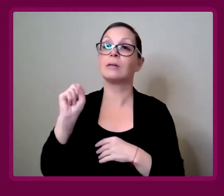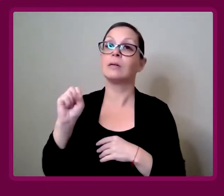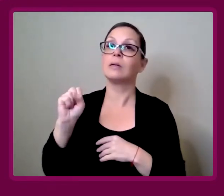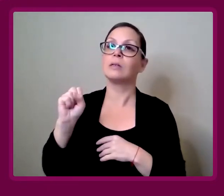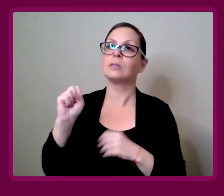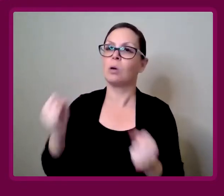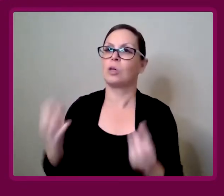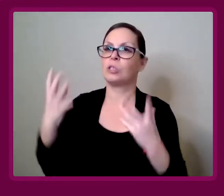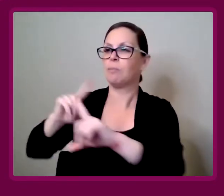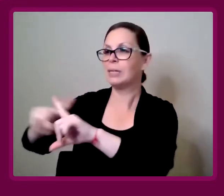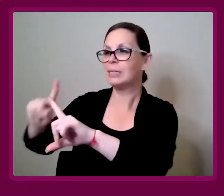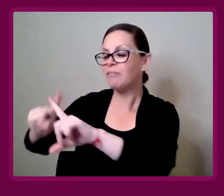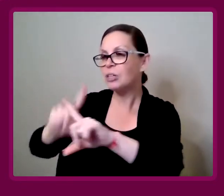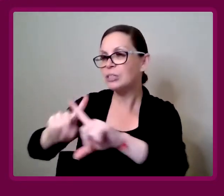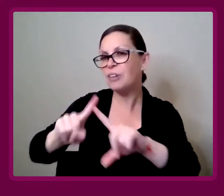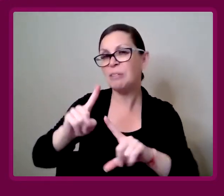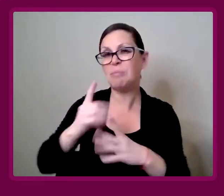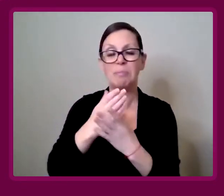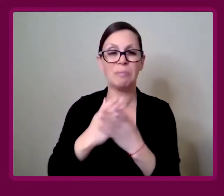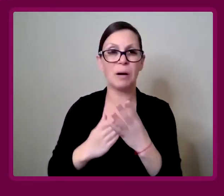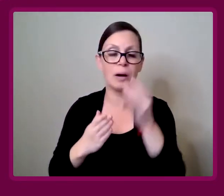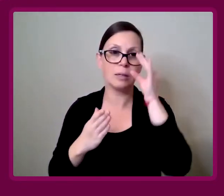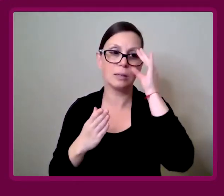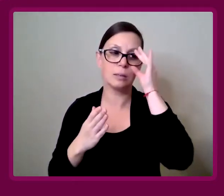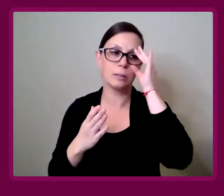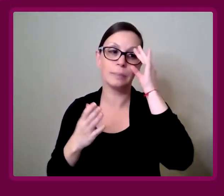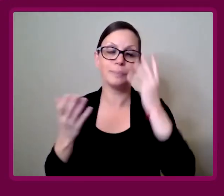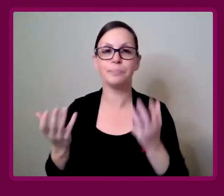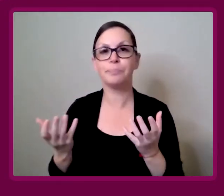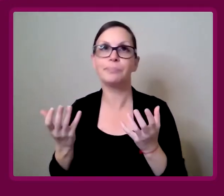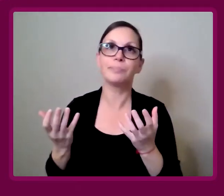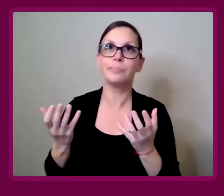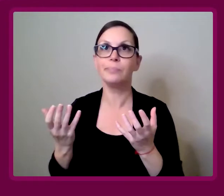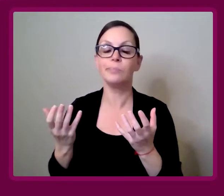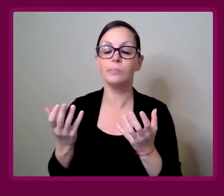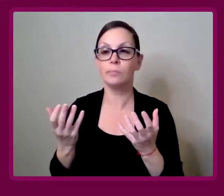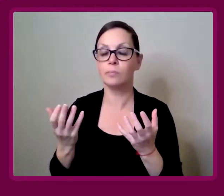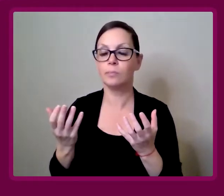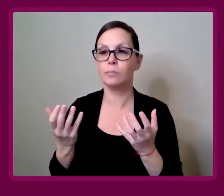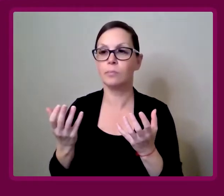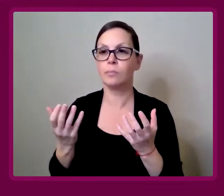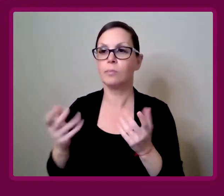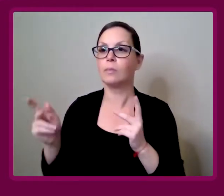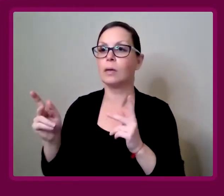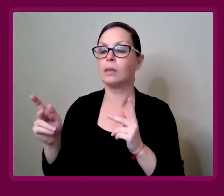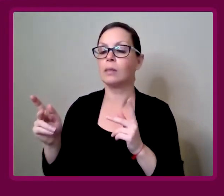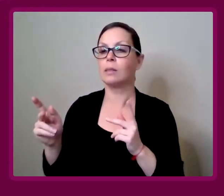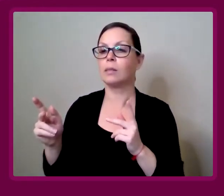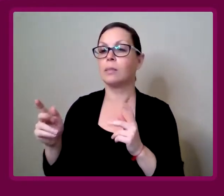Amy Francis-Smith: There's so many aspects, there are issues